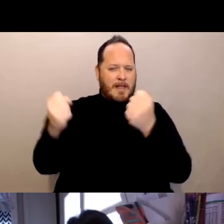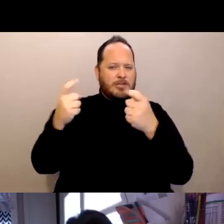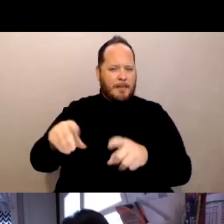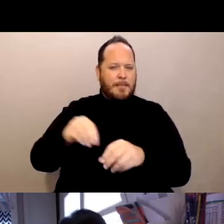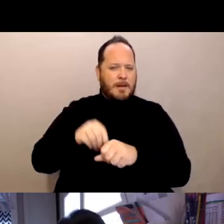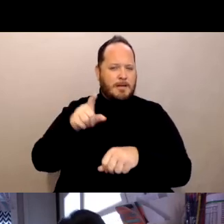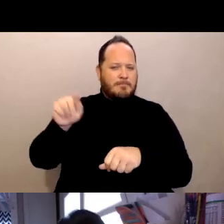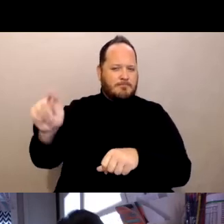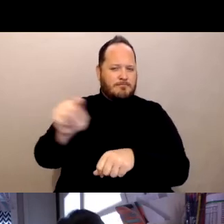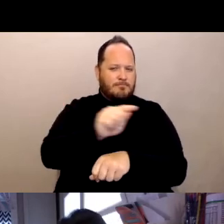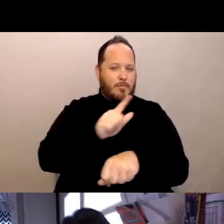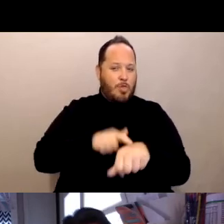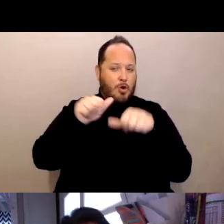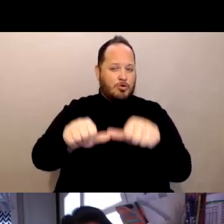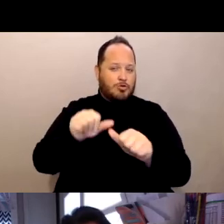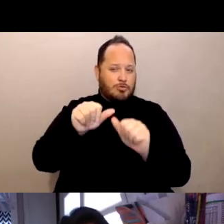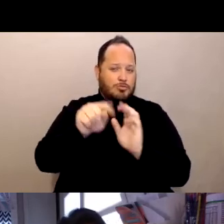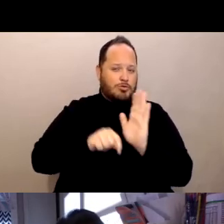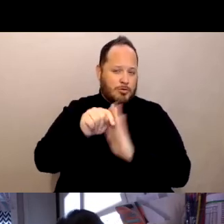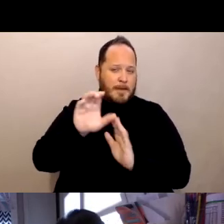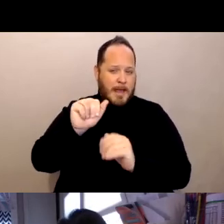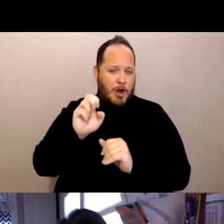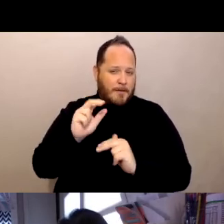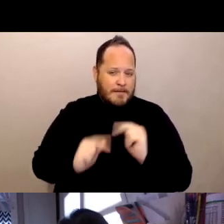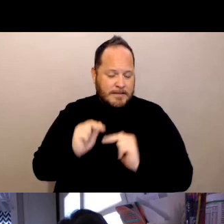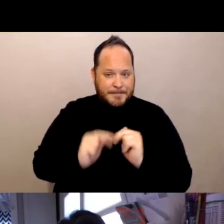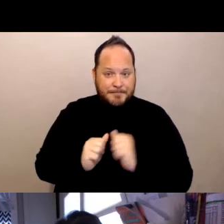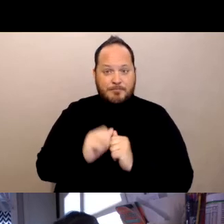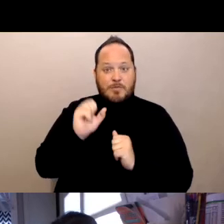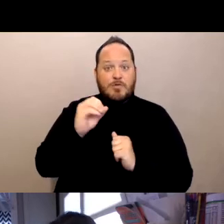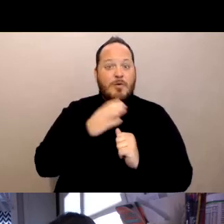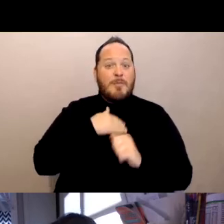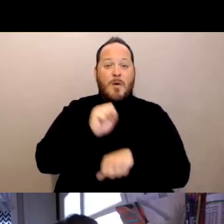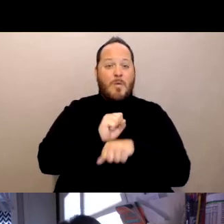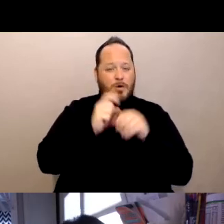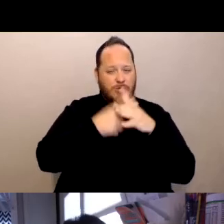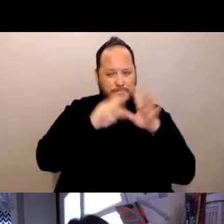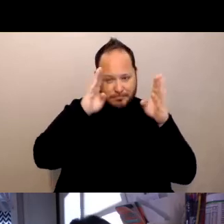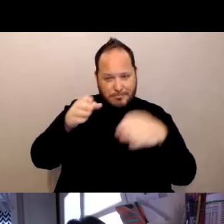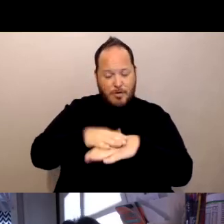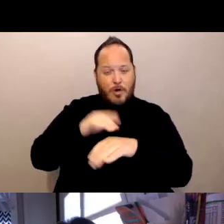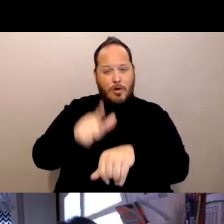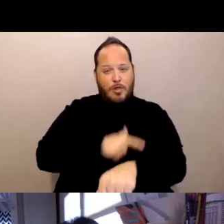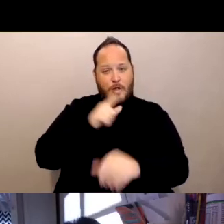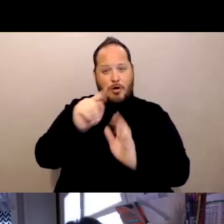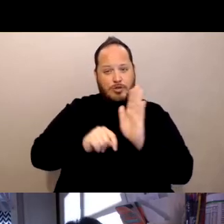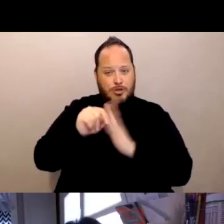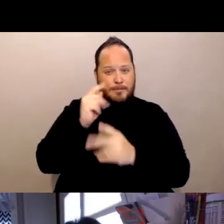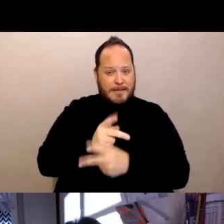So as my work began to, I began to focus most of my attention on long-term care facilities and actually got a grant within our agency